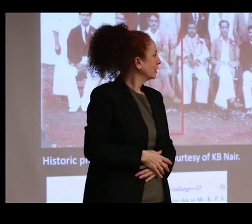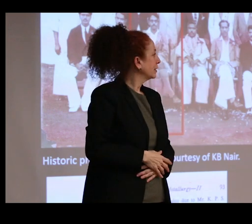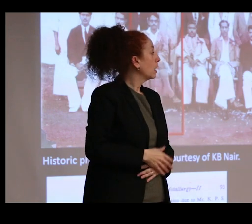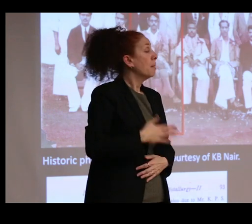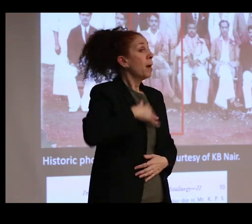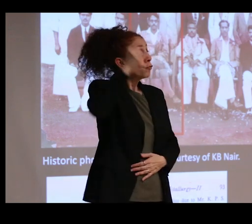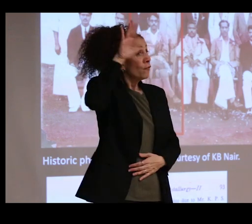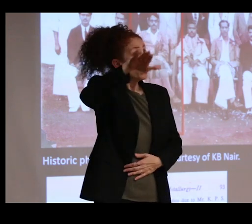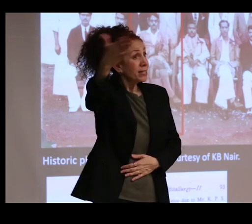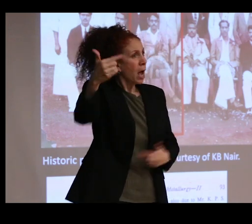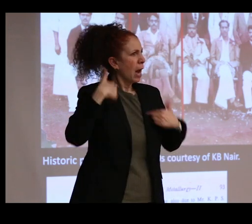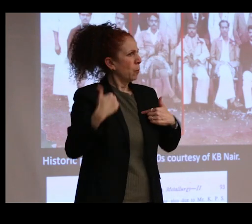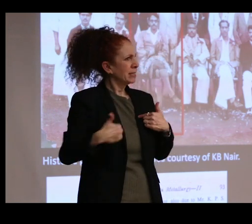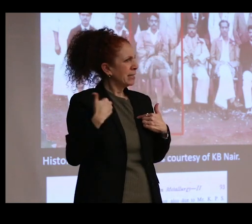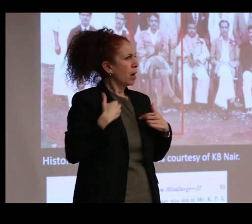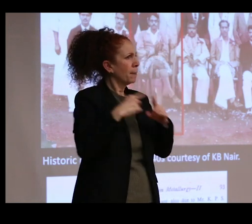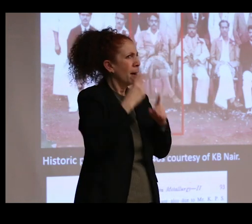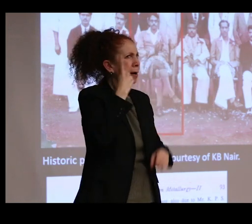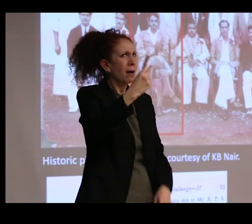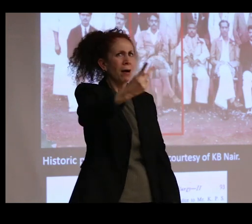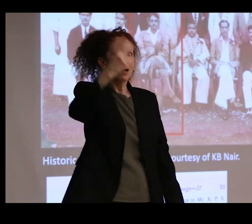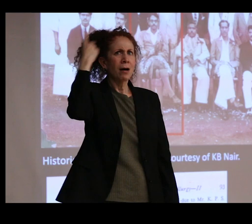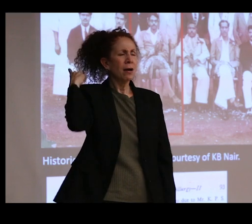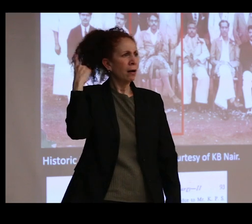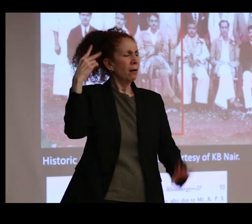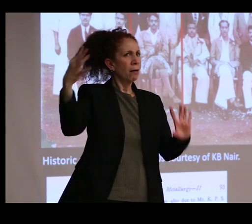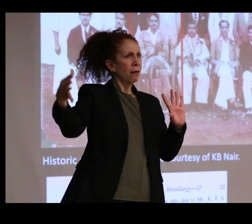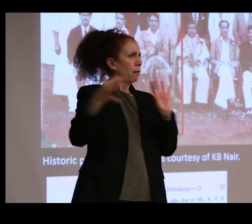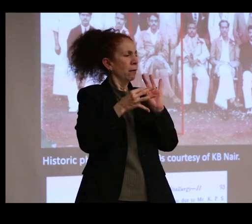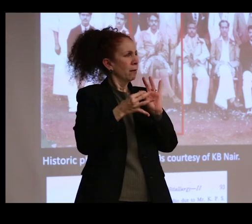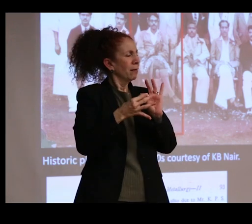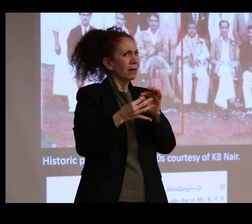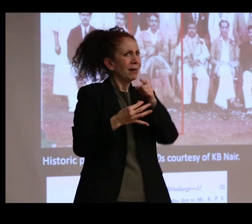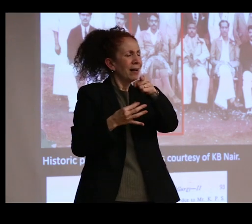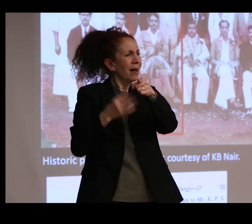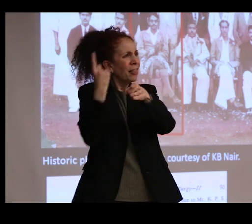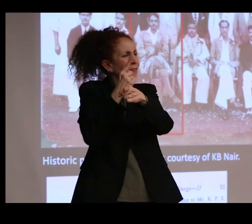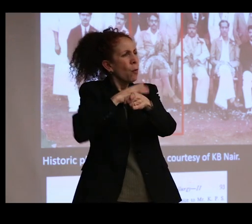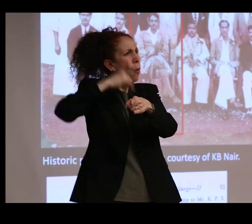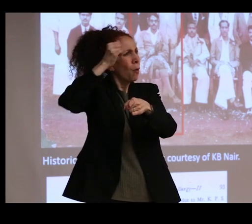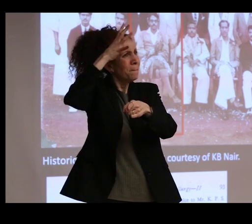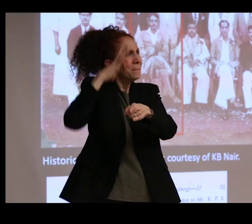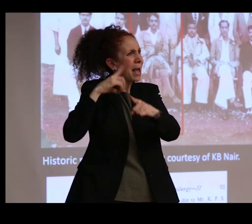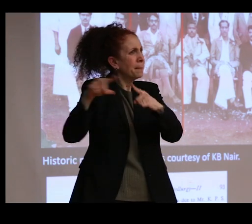my memories of him are of him as an old man. But the archives brought him back to me